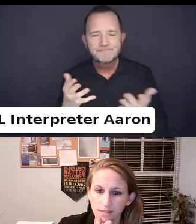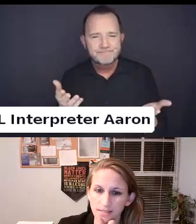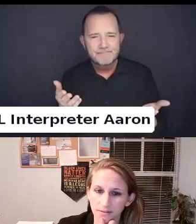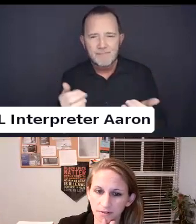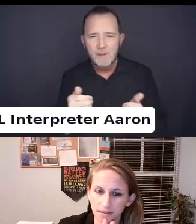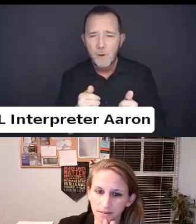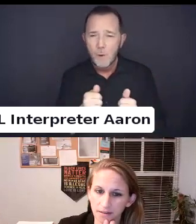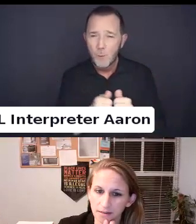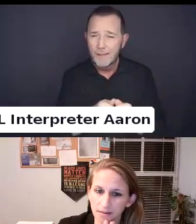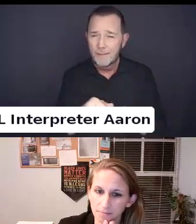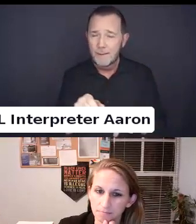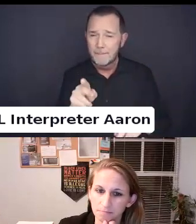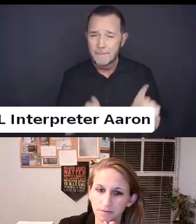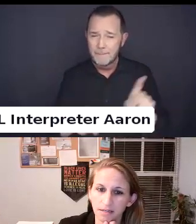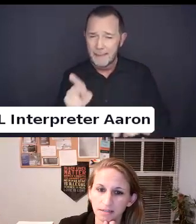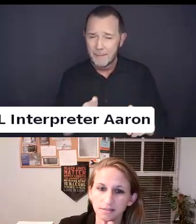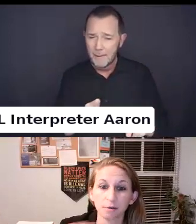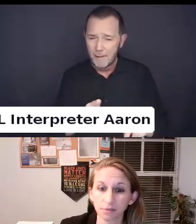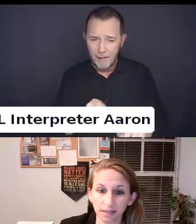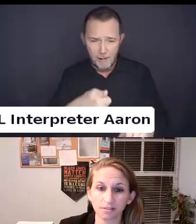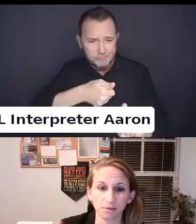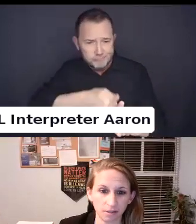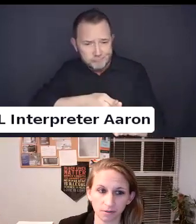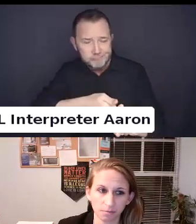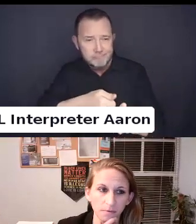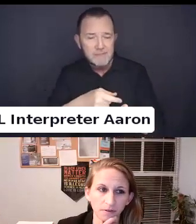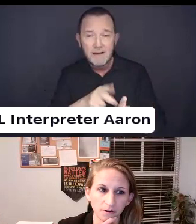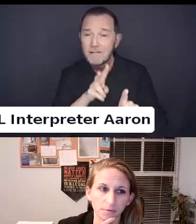process of filing with the U.S. representative of human services.